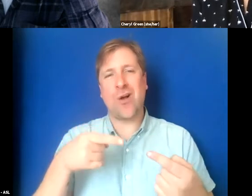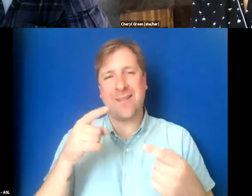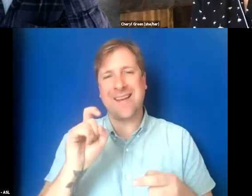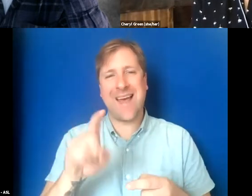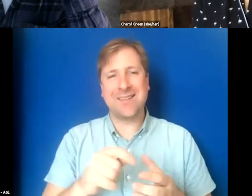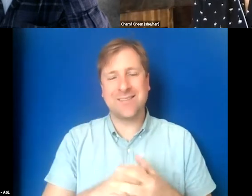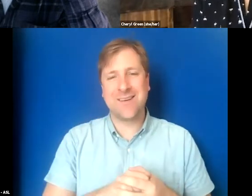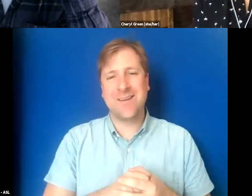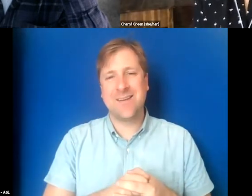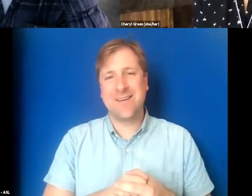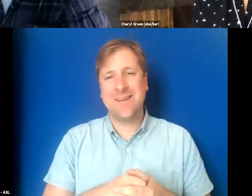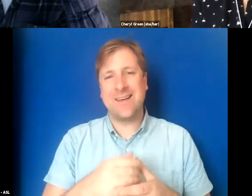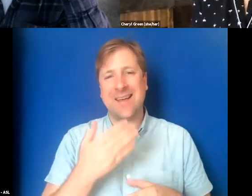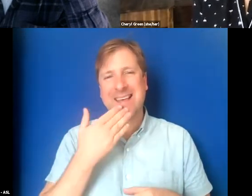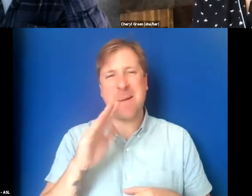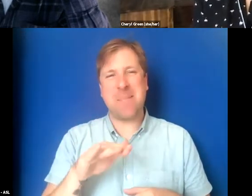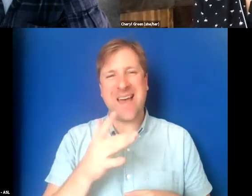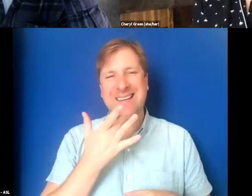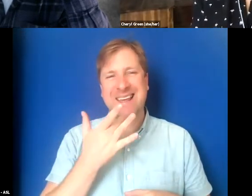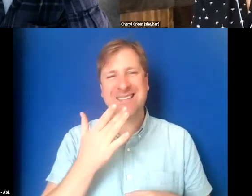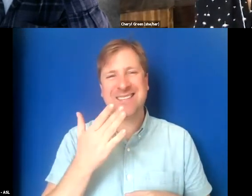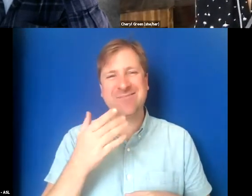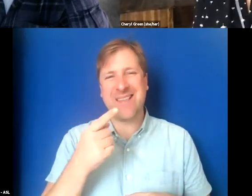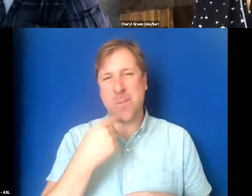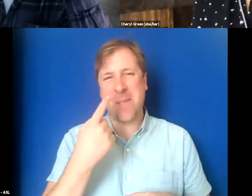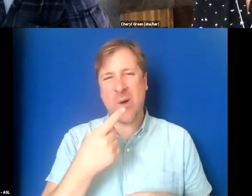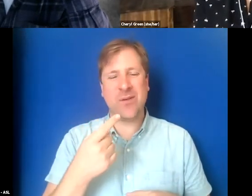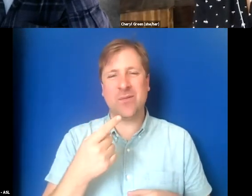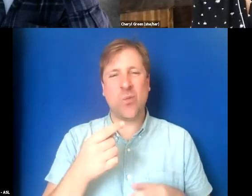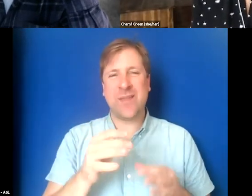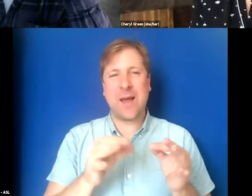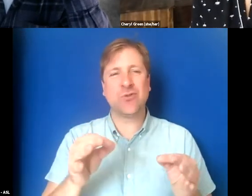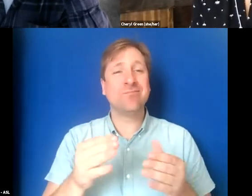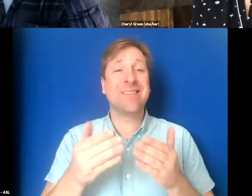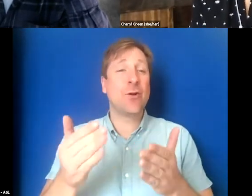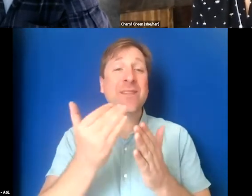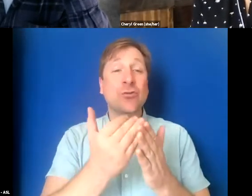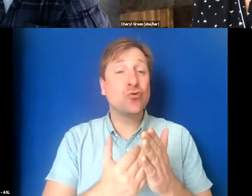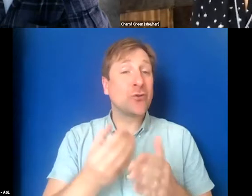and get a bad taste in their mouth around captions. Just here are the instructions. Let me know if you have questions.